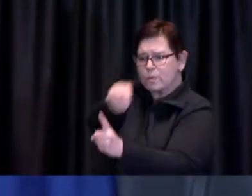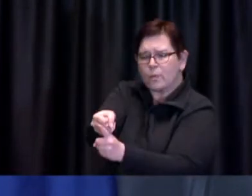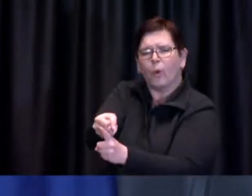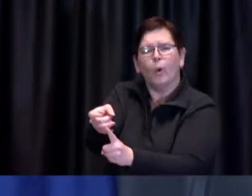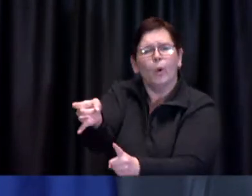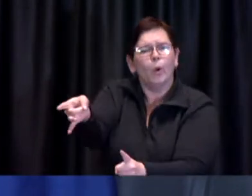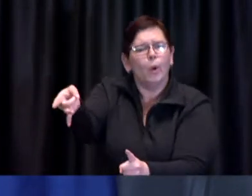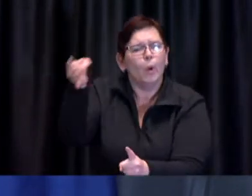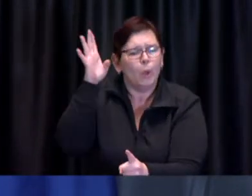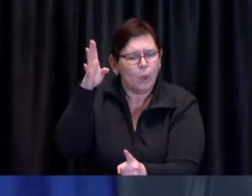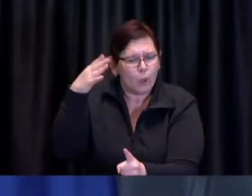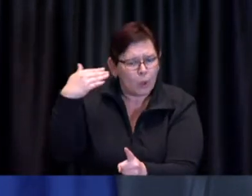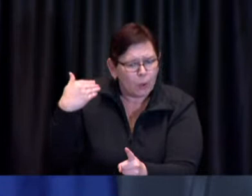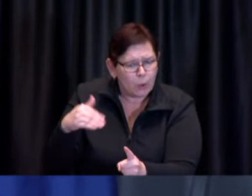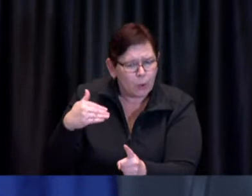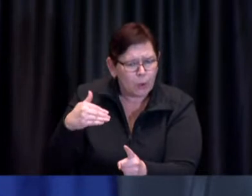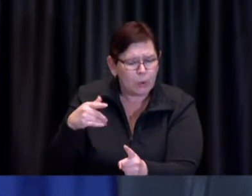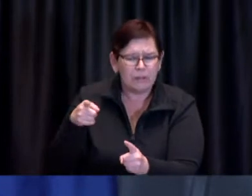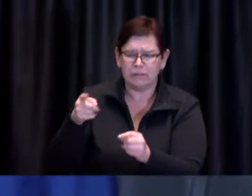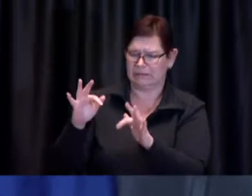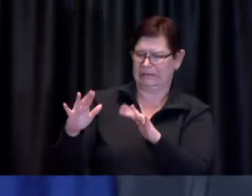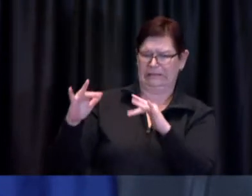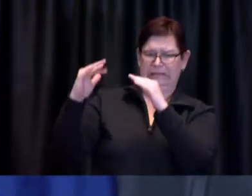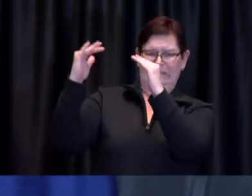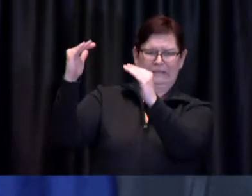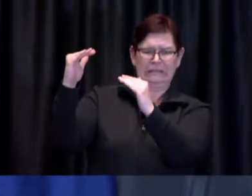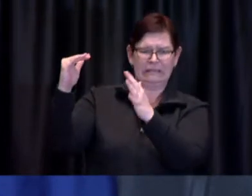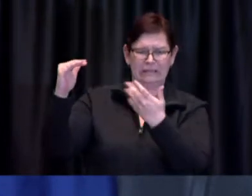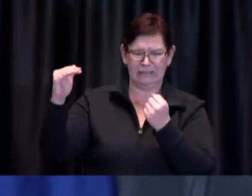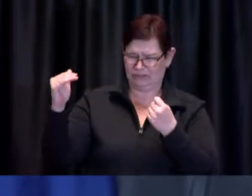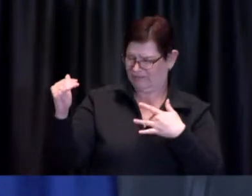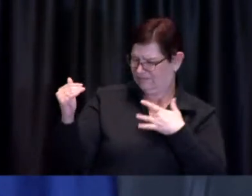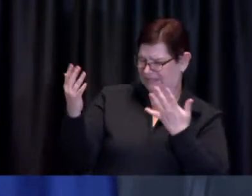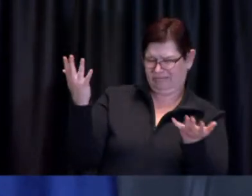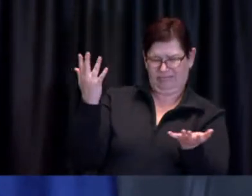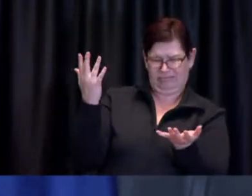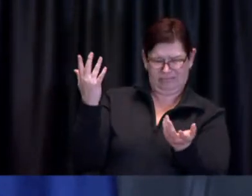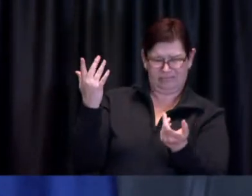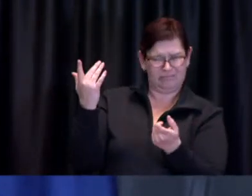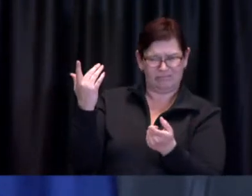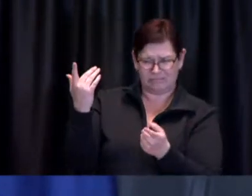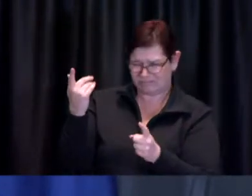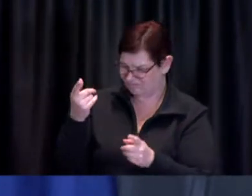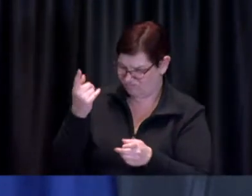together with their underrepresentation to date in the ranks of those who have received a vaccination.